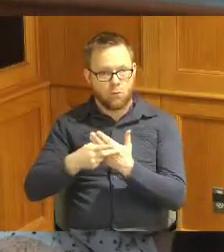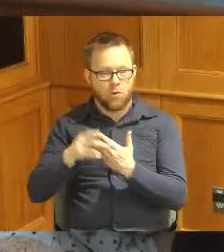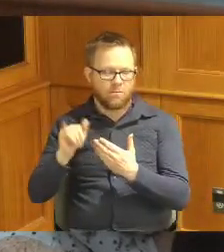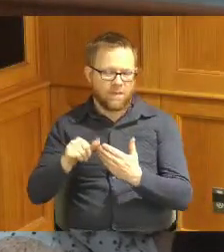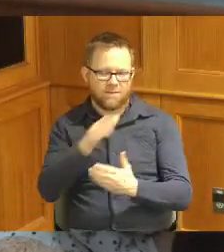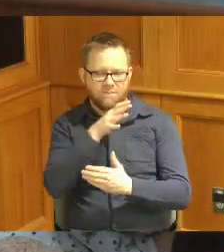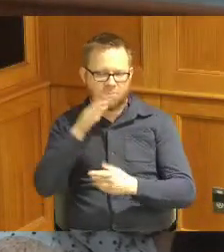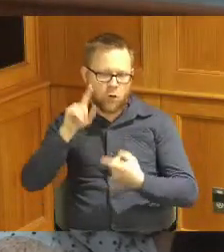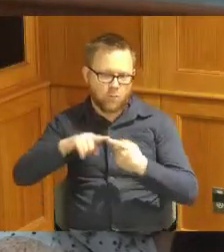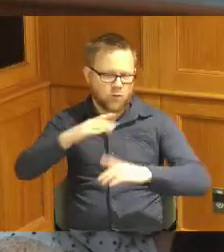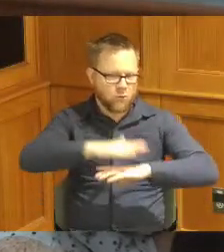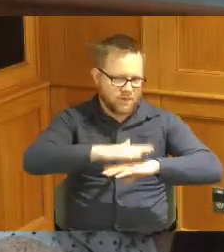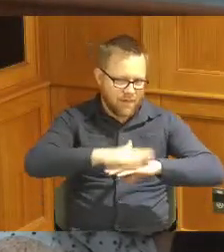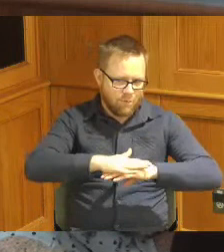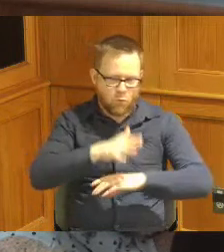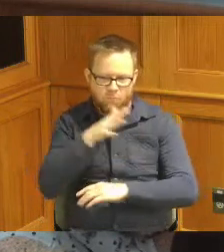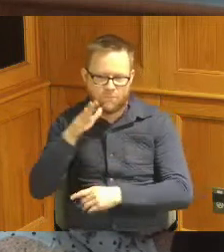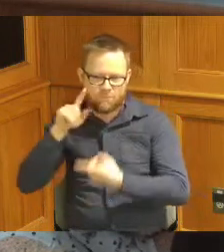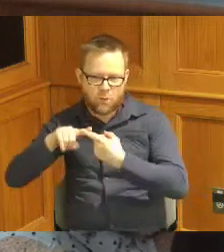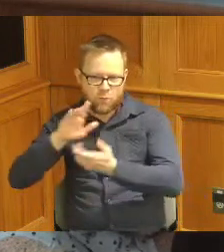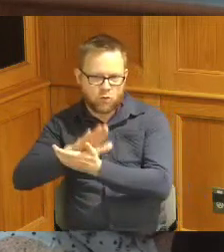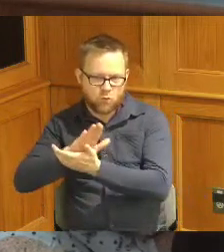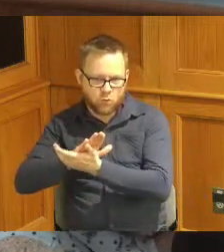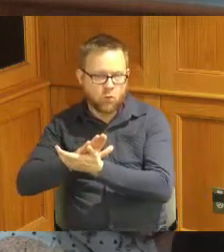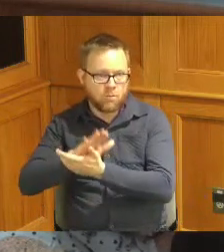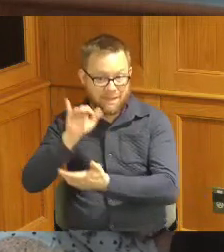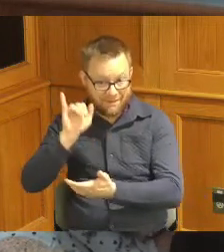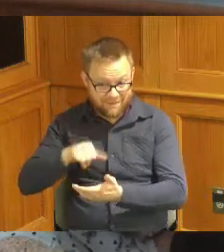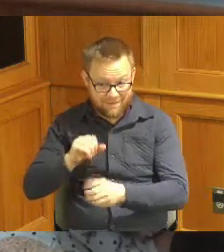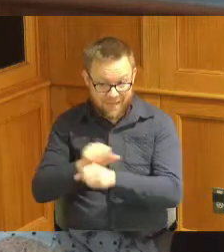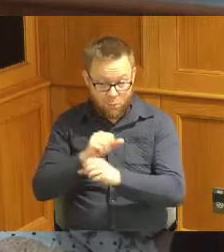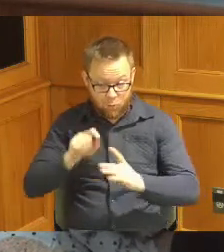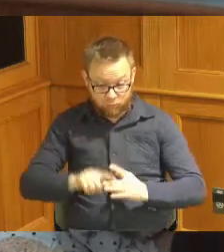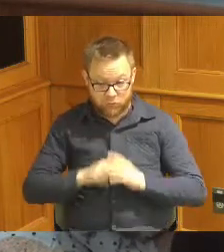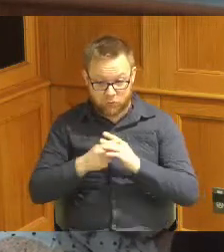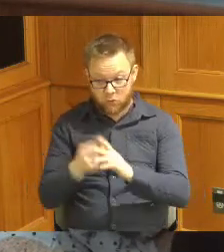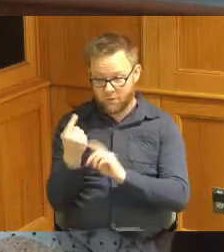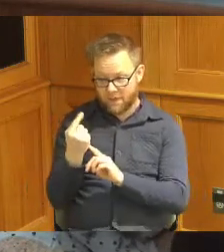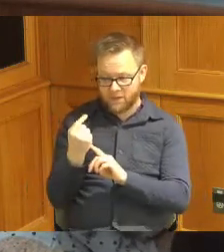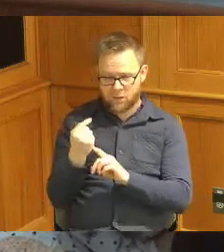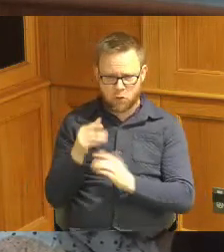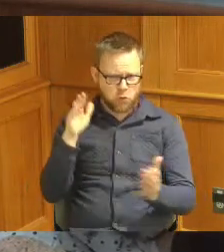to school because that legitimately began last year even though it was small scale and we're